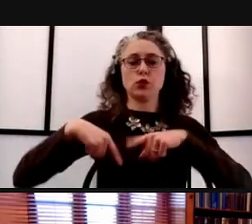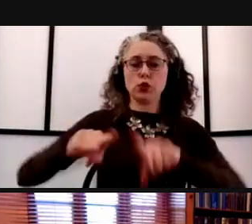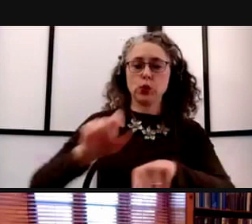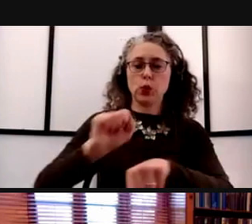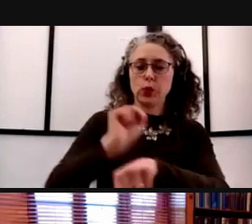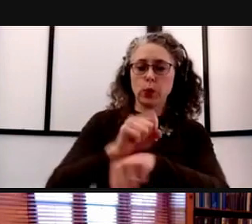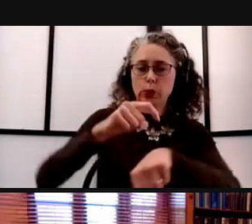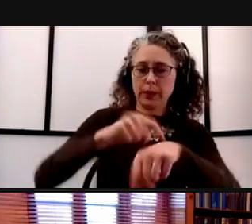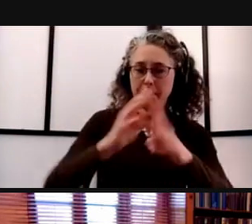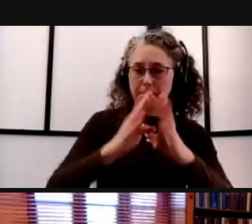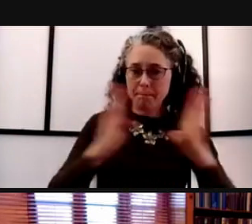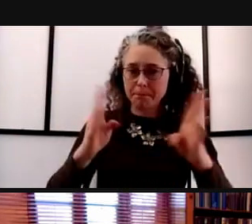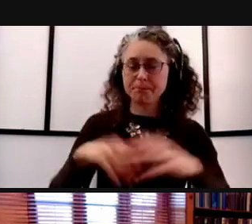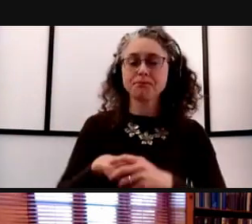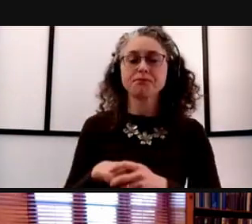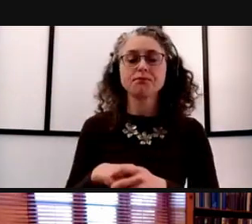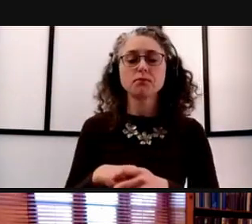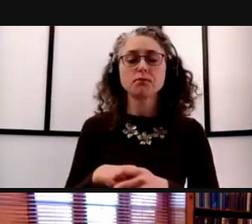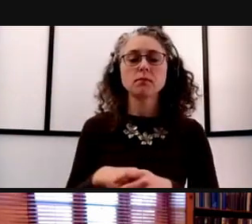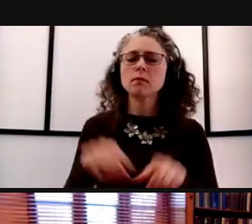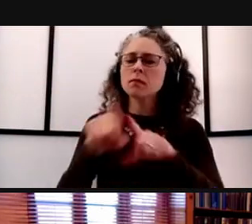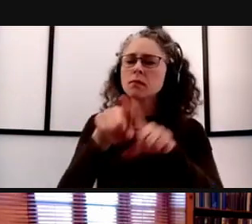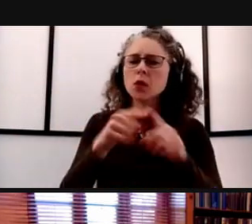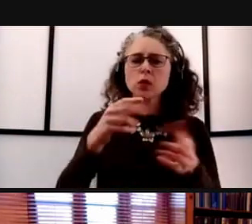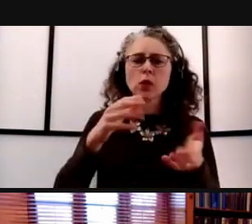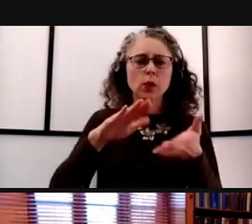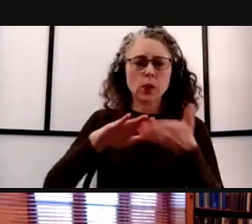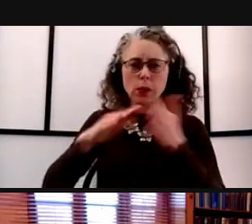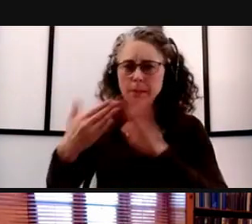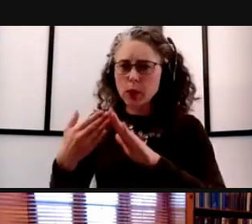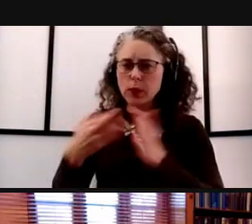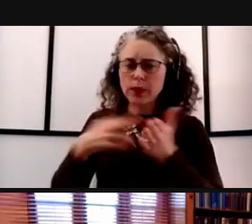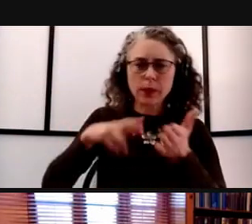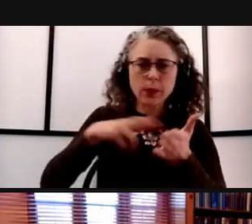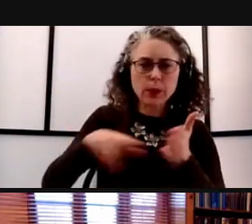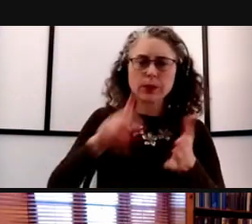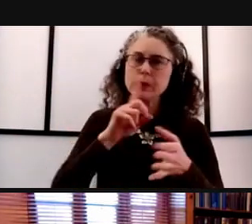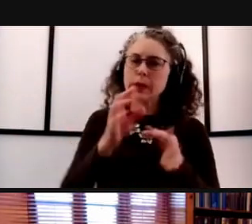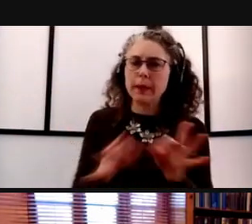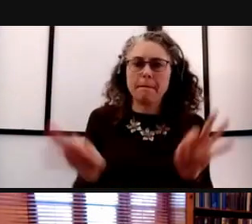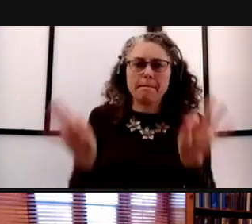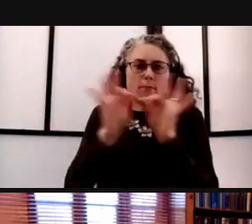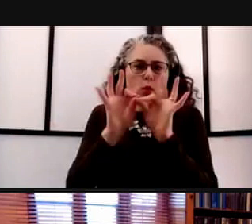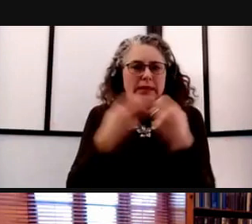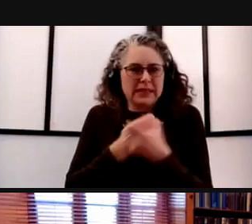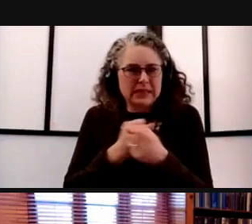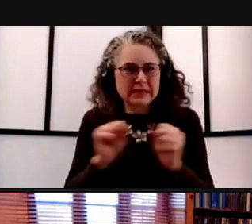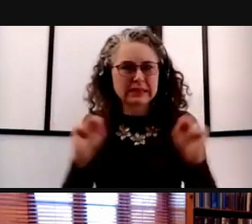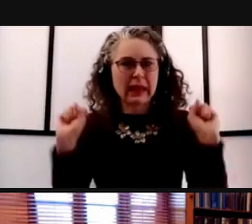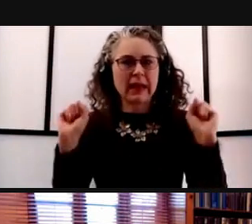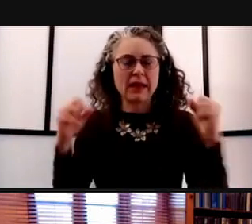of our researchers and community remains our top priority which is why we've been really closely monitoring the virus transmission rates